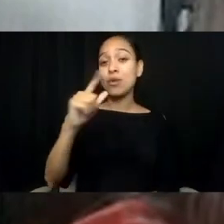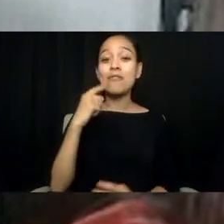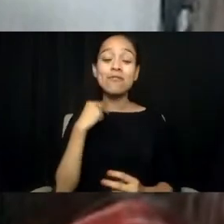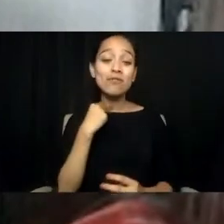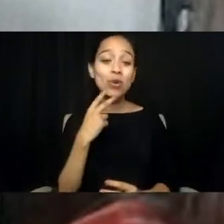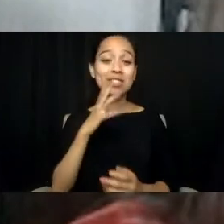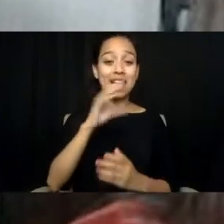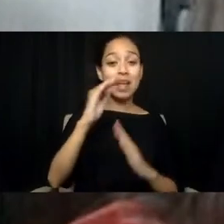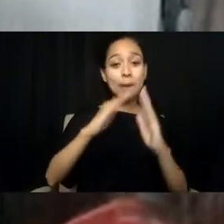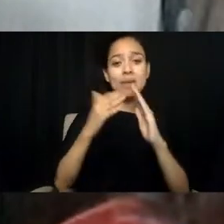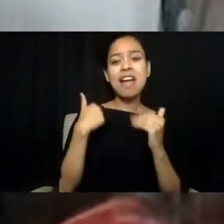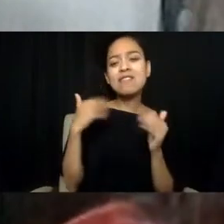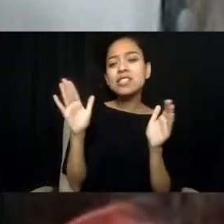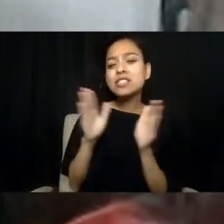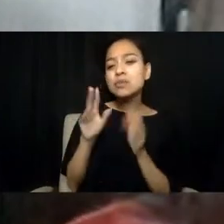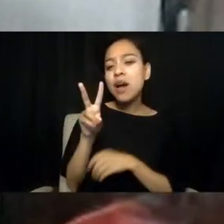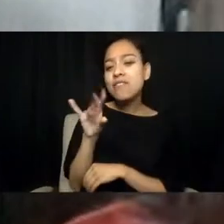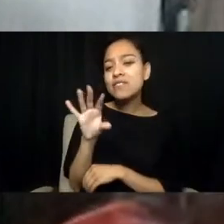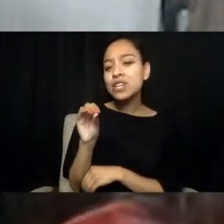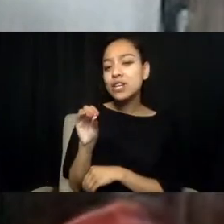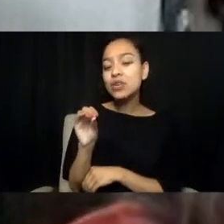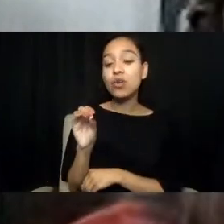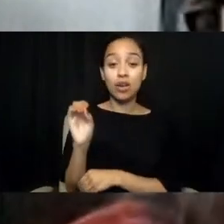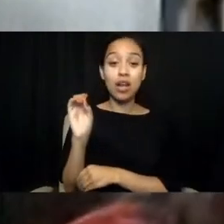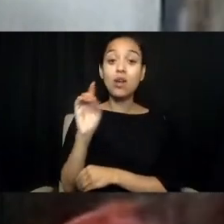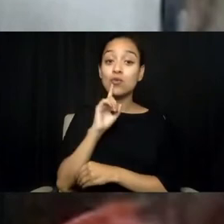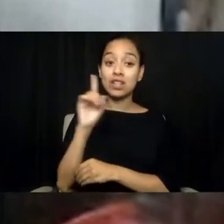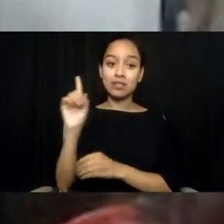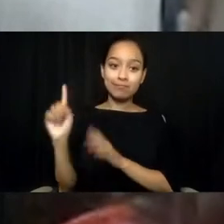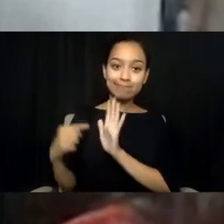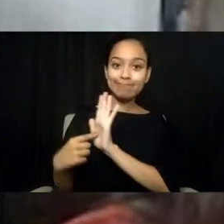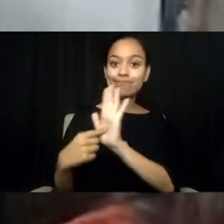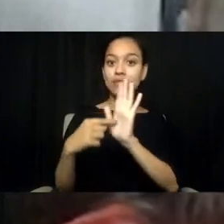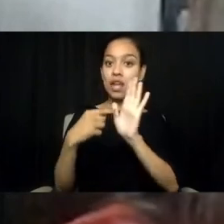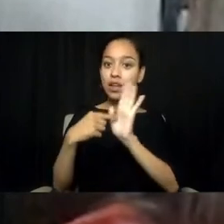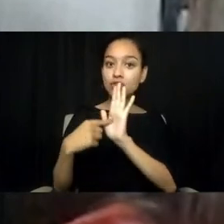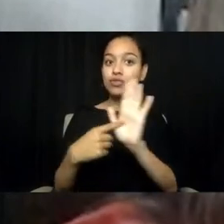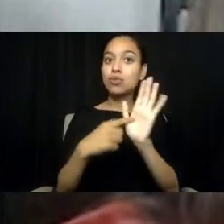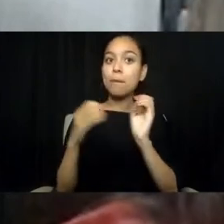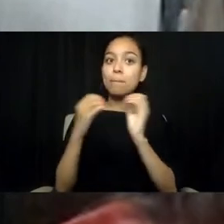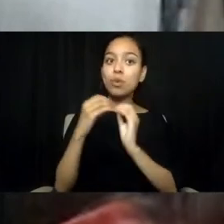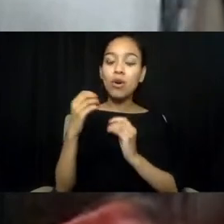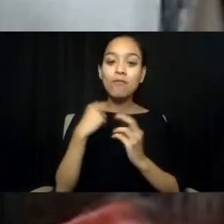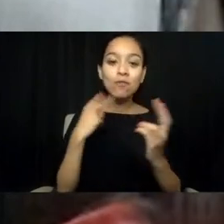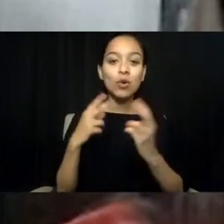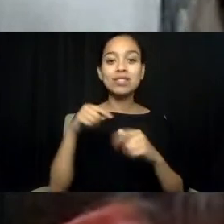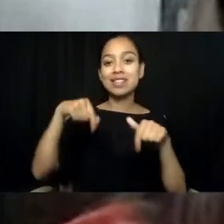to bring more voices to this conversation because our needs are diverse,